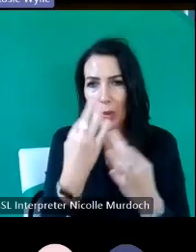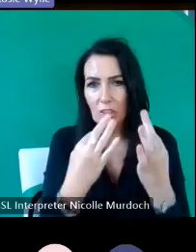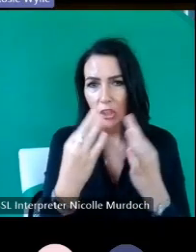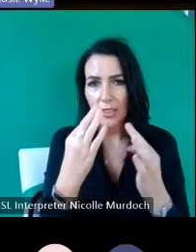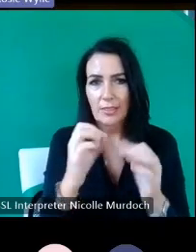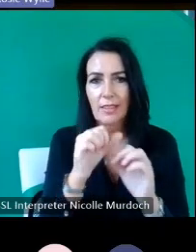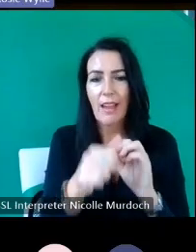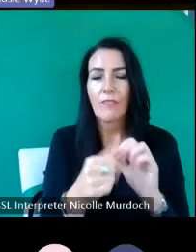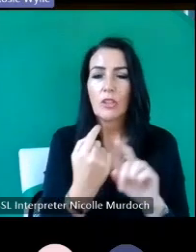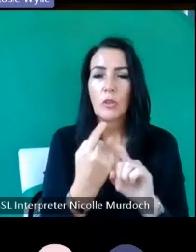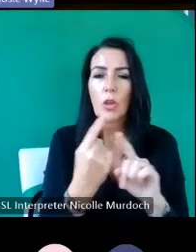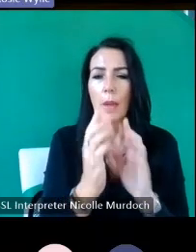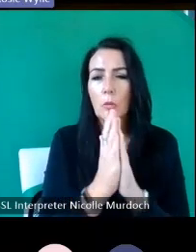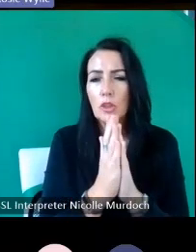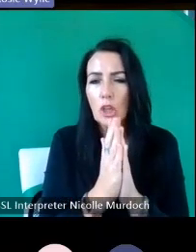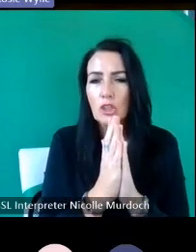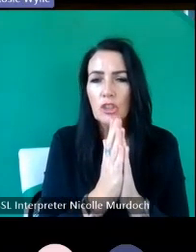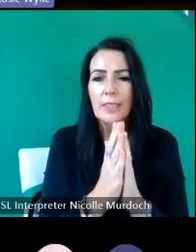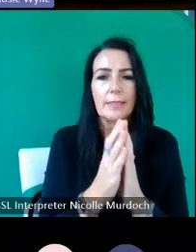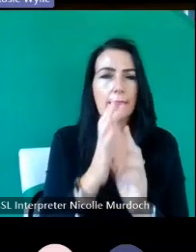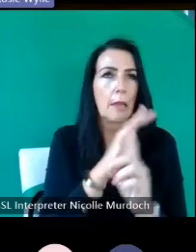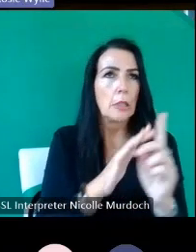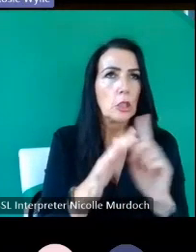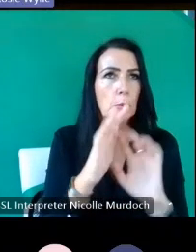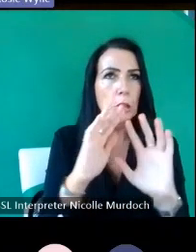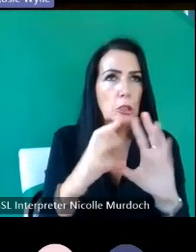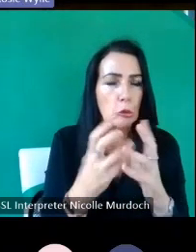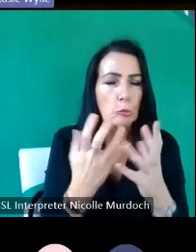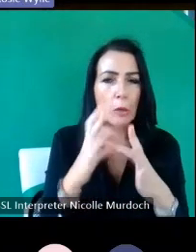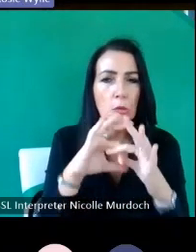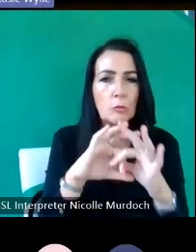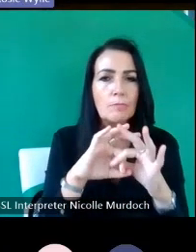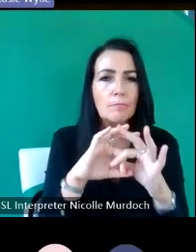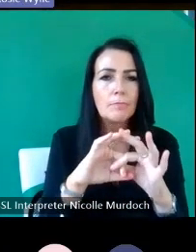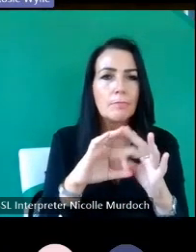about churches about how Community groups can get engaged with getting hold of these historic